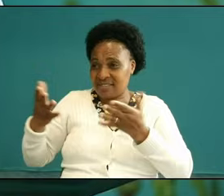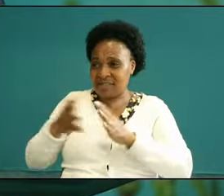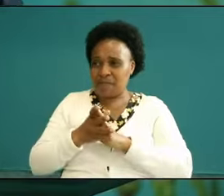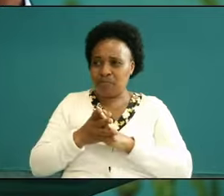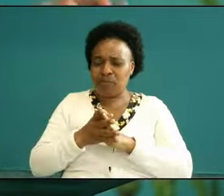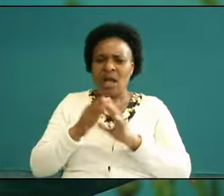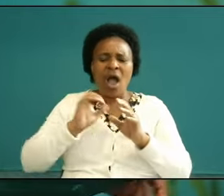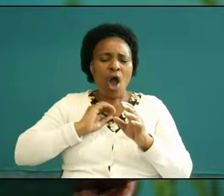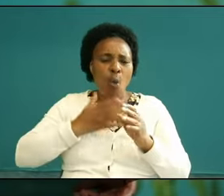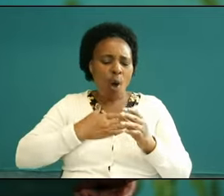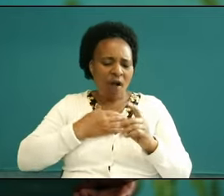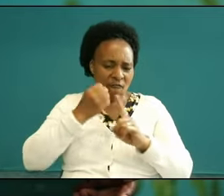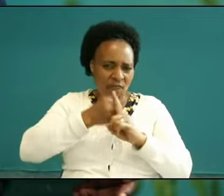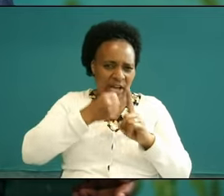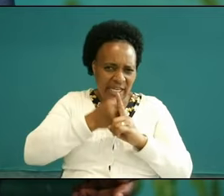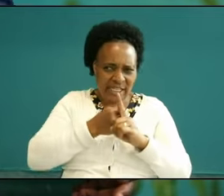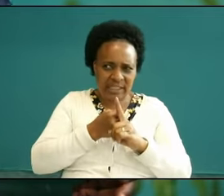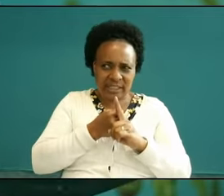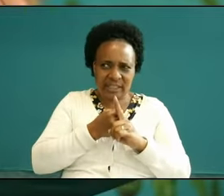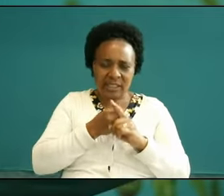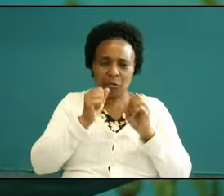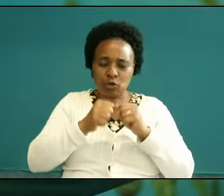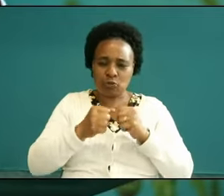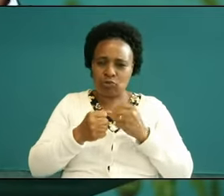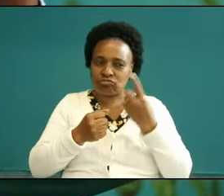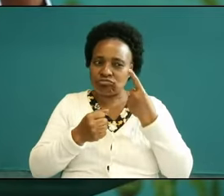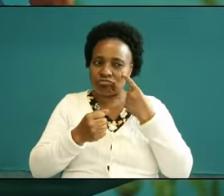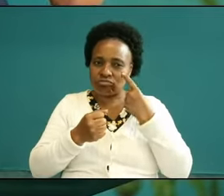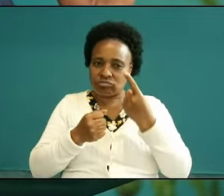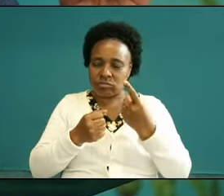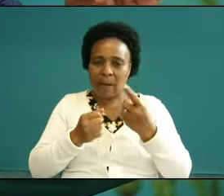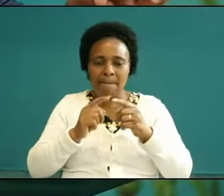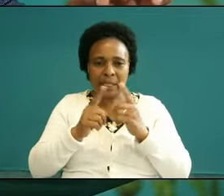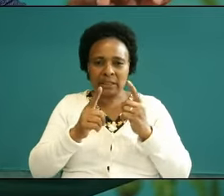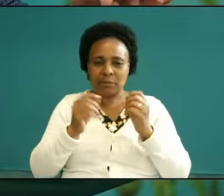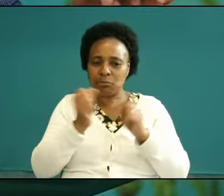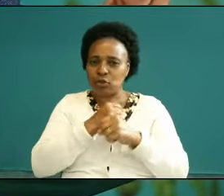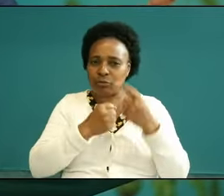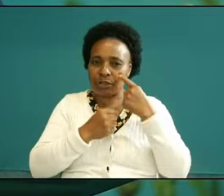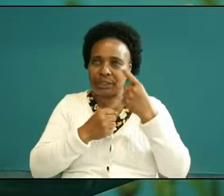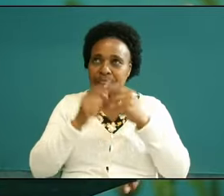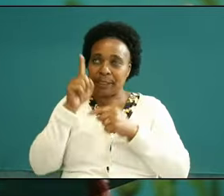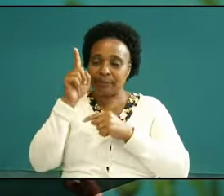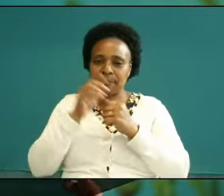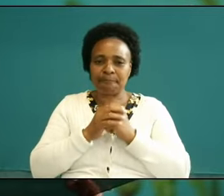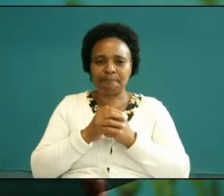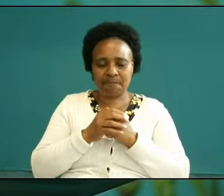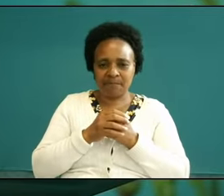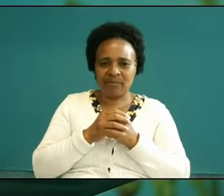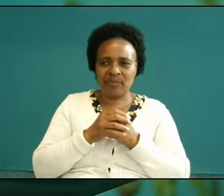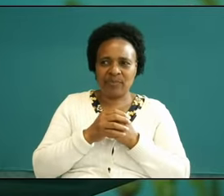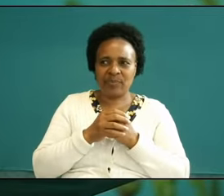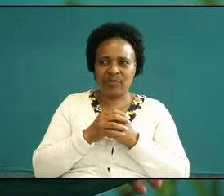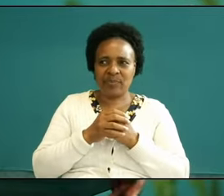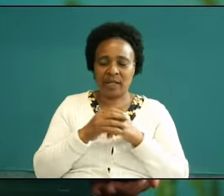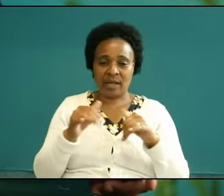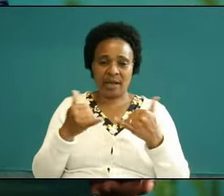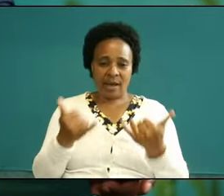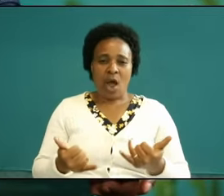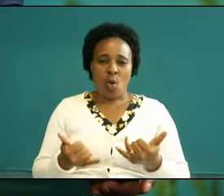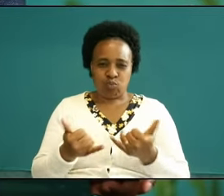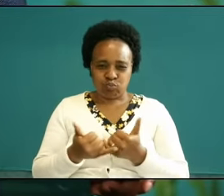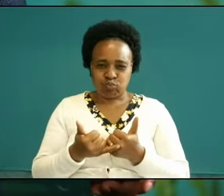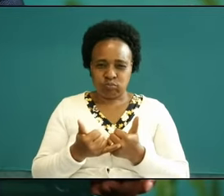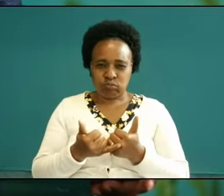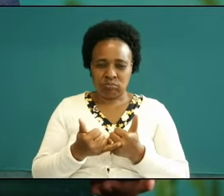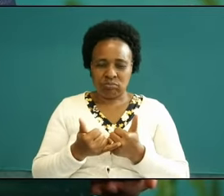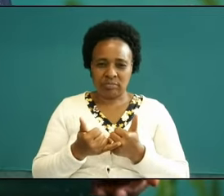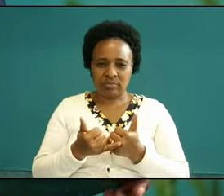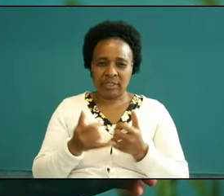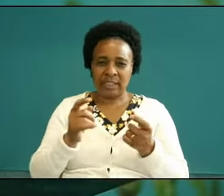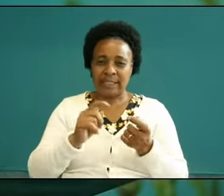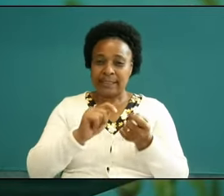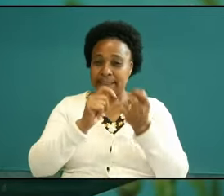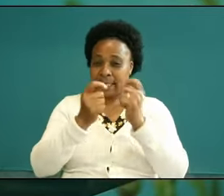fighting with is able to see you but you can see him I'm just talking about turning the ti you see